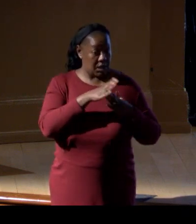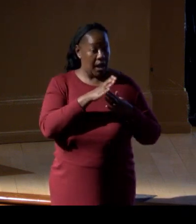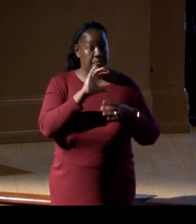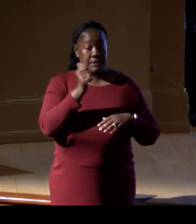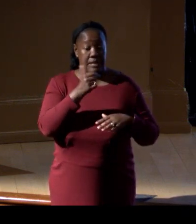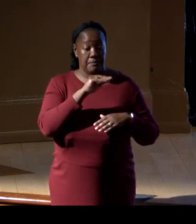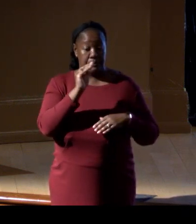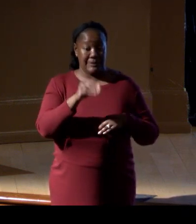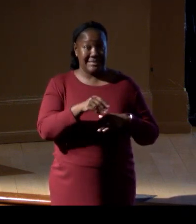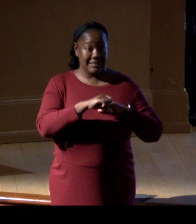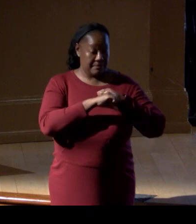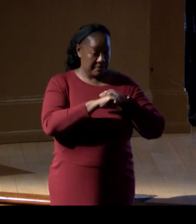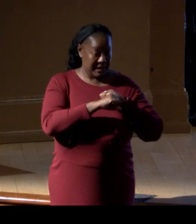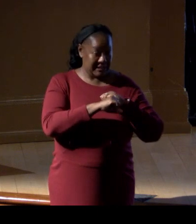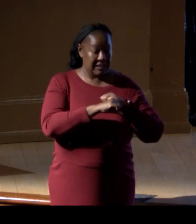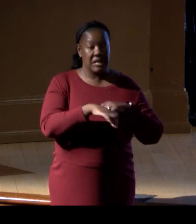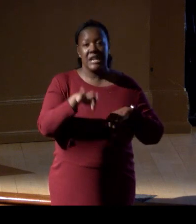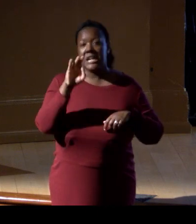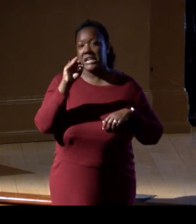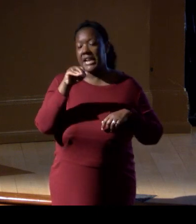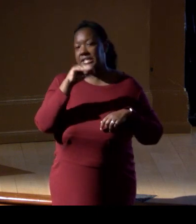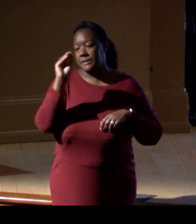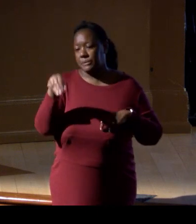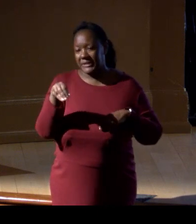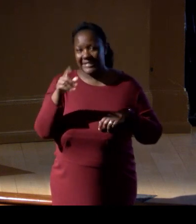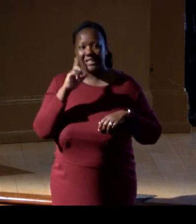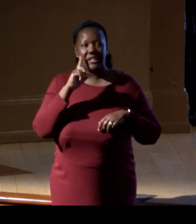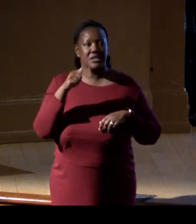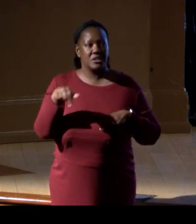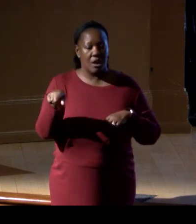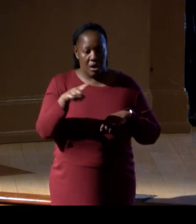90% of these areas are still top priorities in 2050, right?